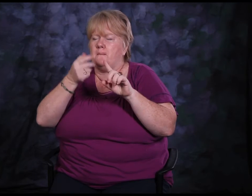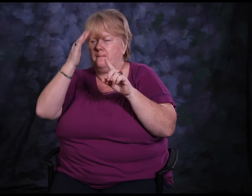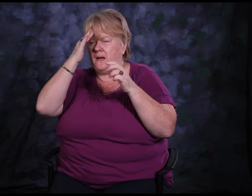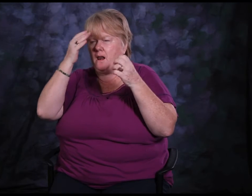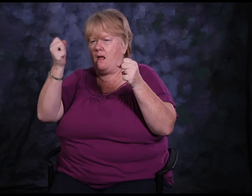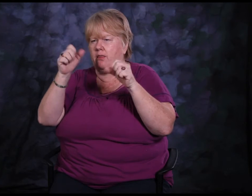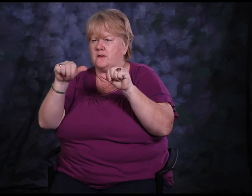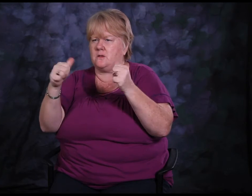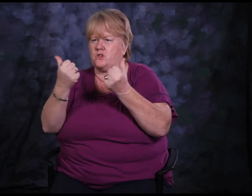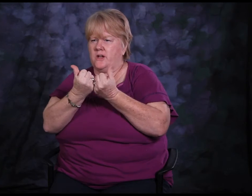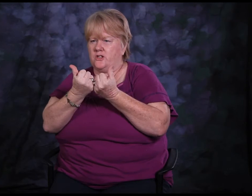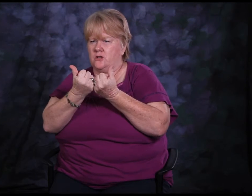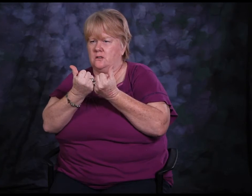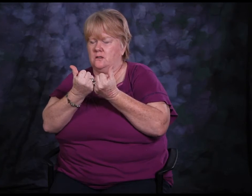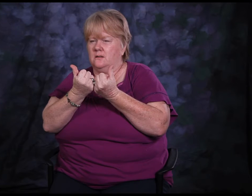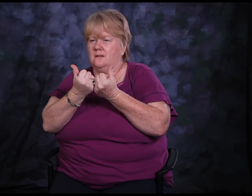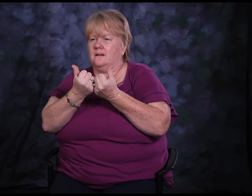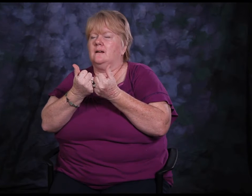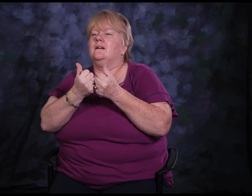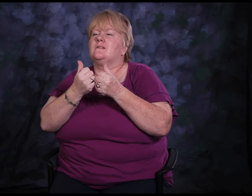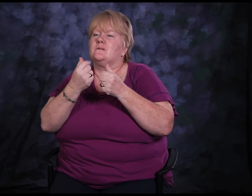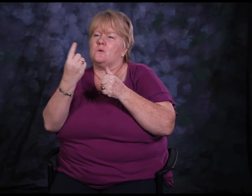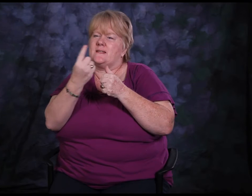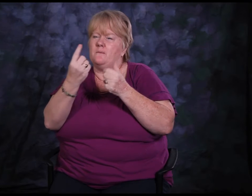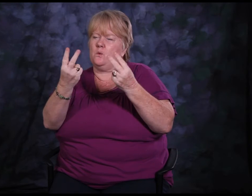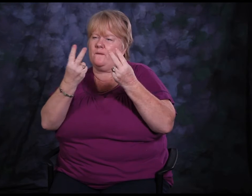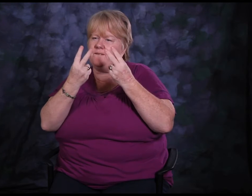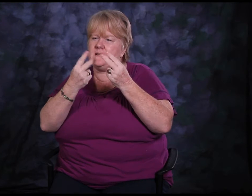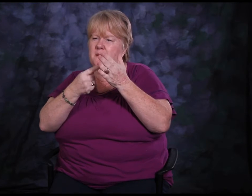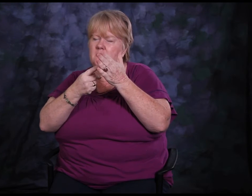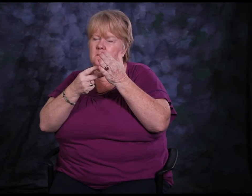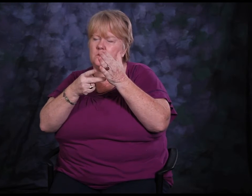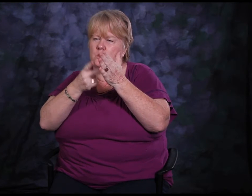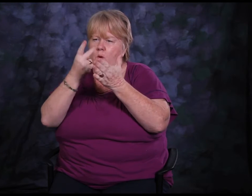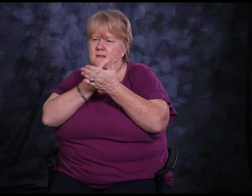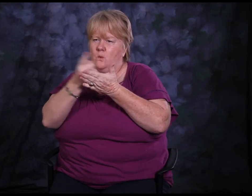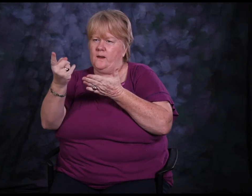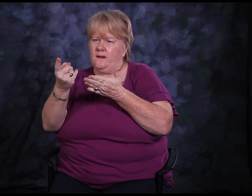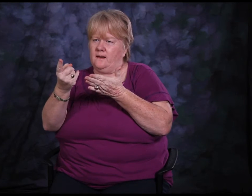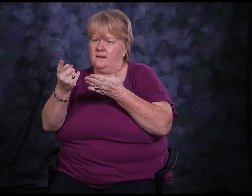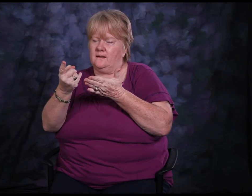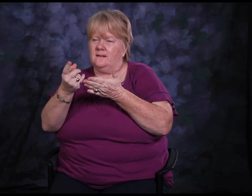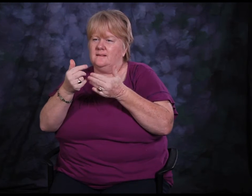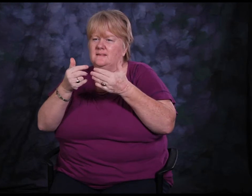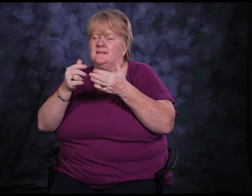Someone would come over to my place twice a week and would help me out by giving the support with my daily life,